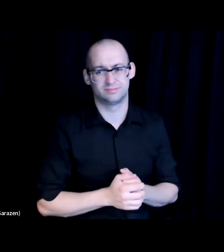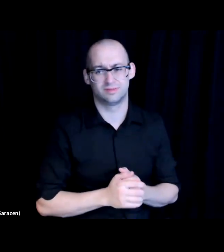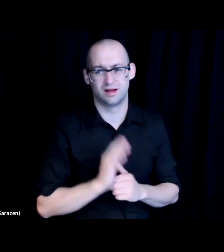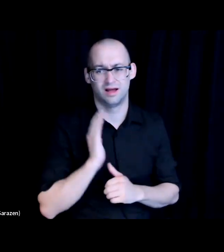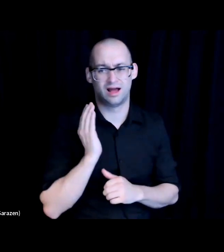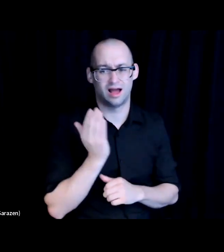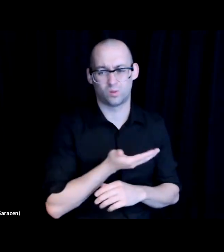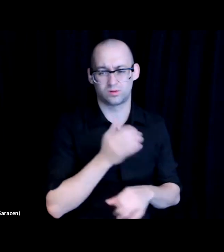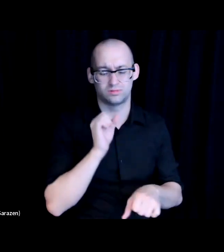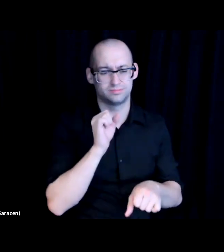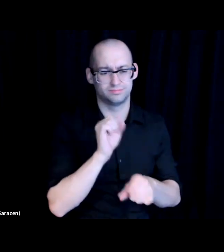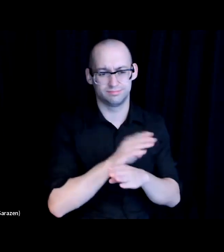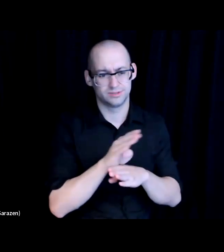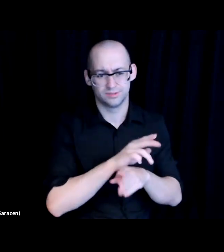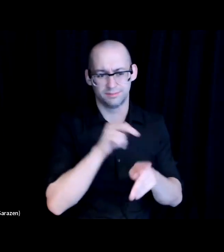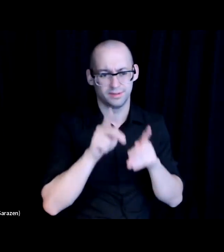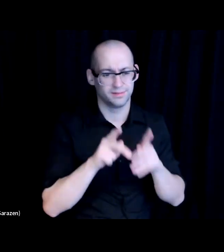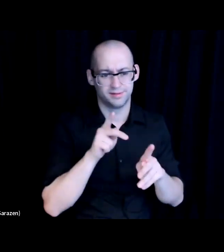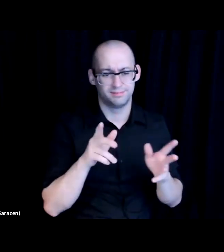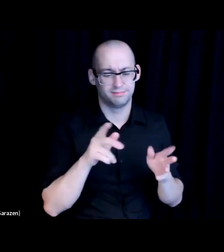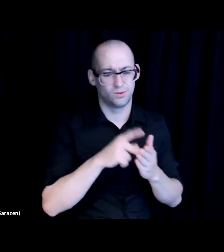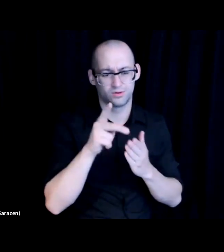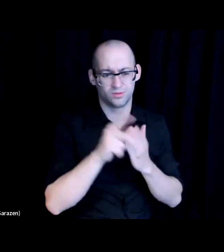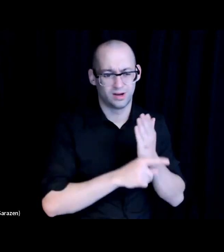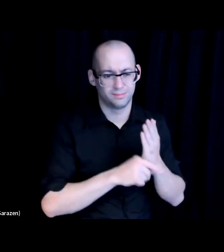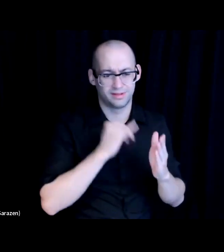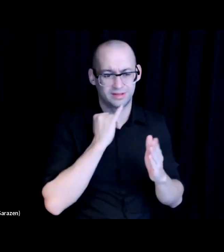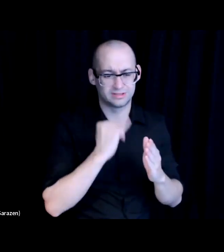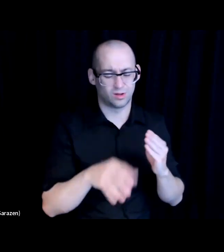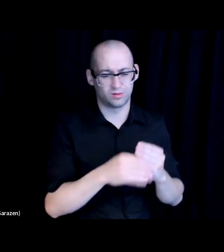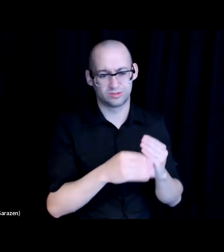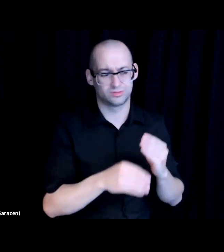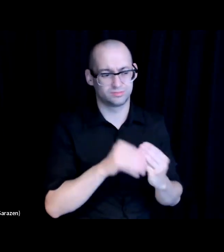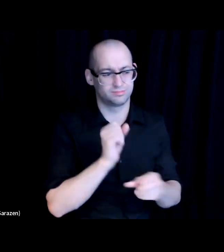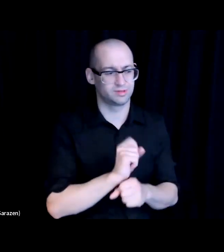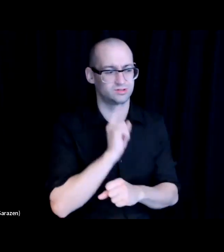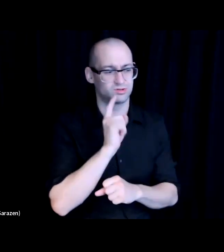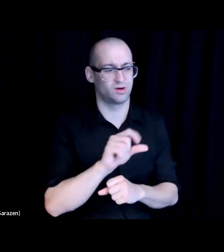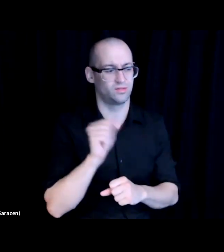Our entrepreneurship programs also help make sure that there are other technology companies